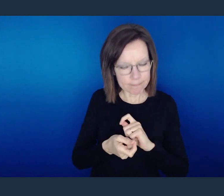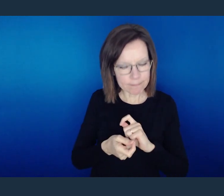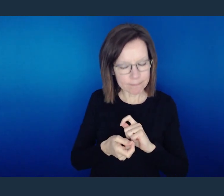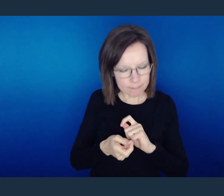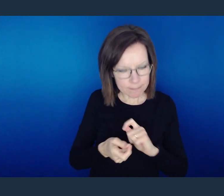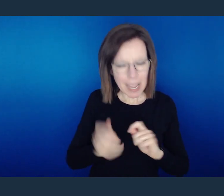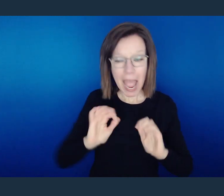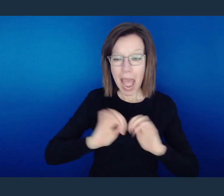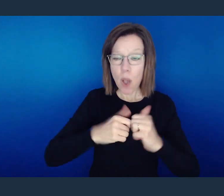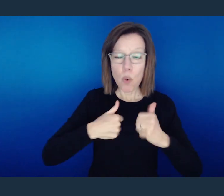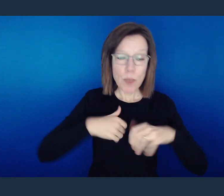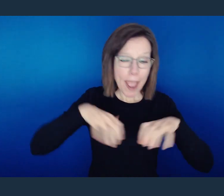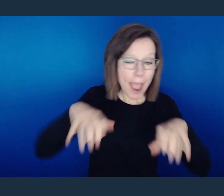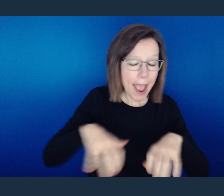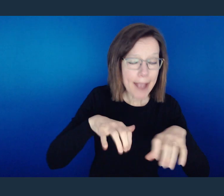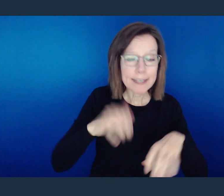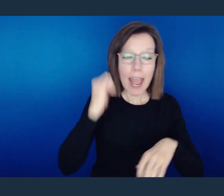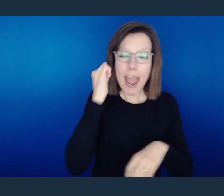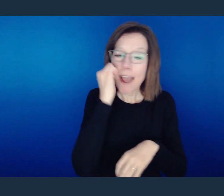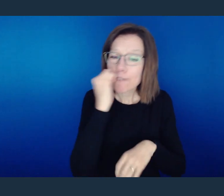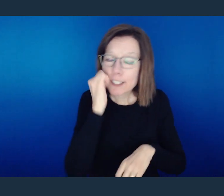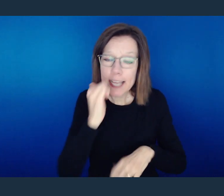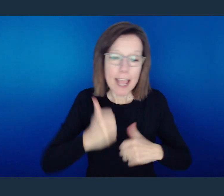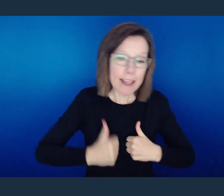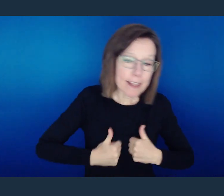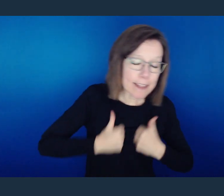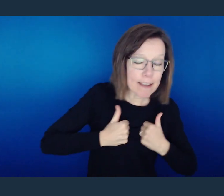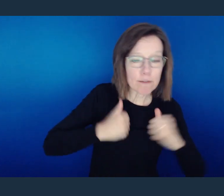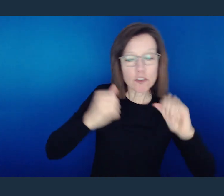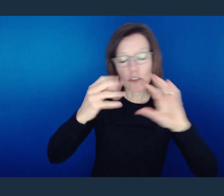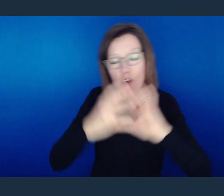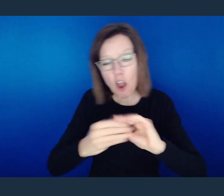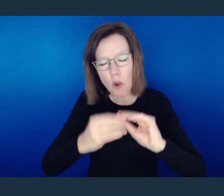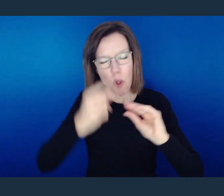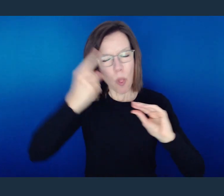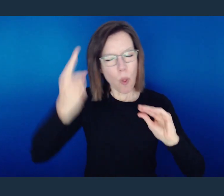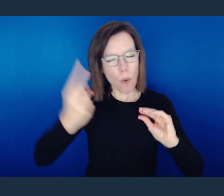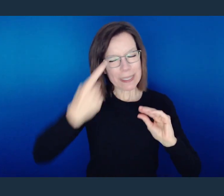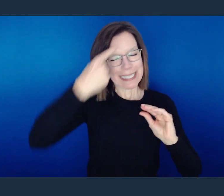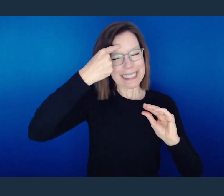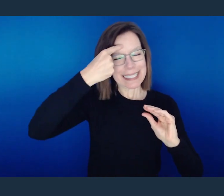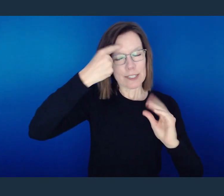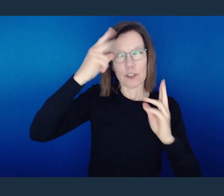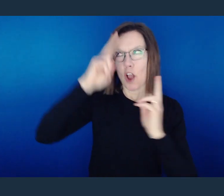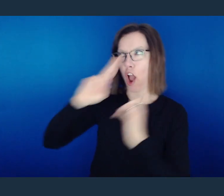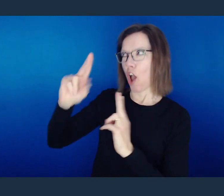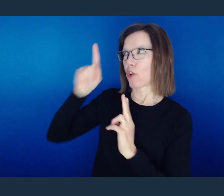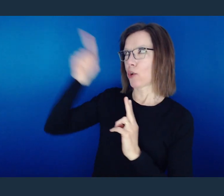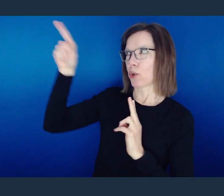and walk in a manner, talk in a manner, live in a manner each day that gives You glory.